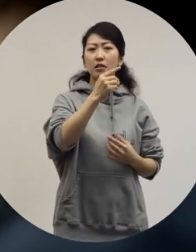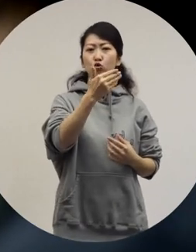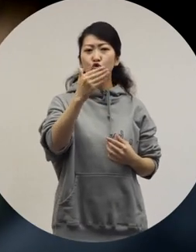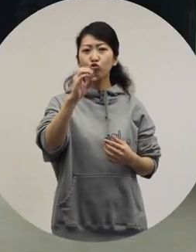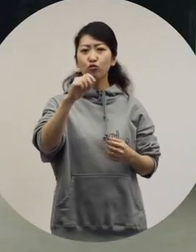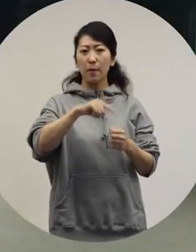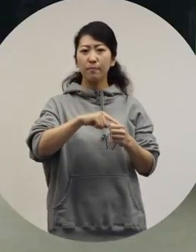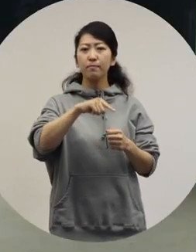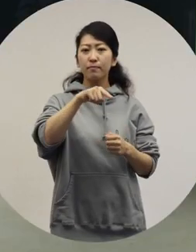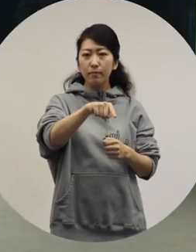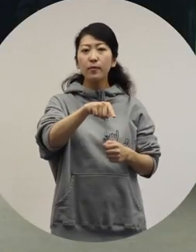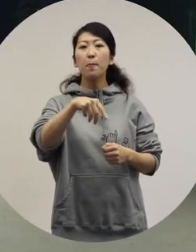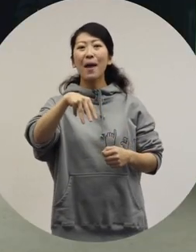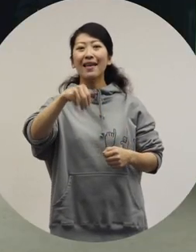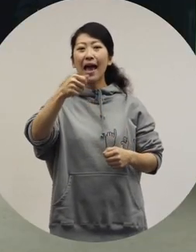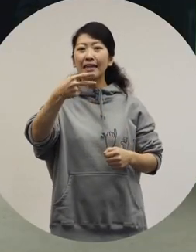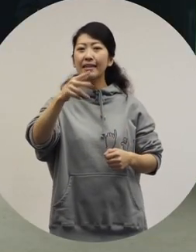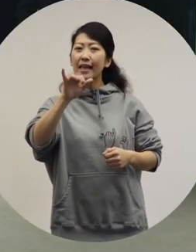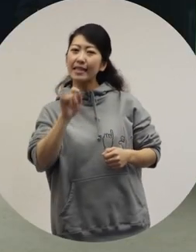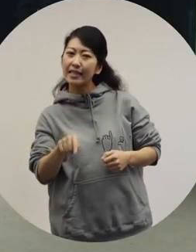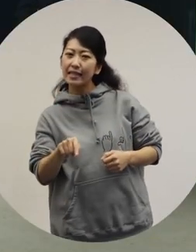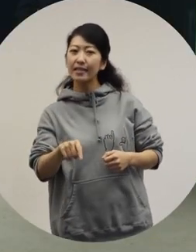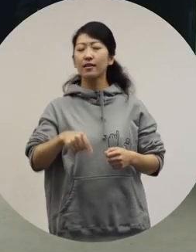we searched "90s maternity" on a search engine